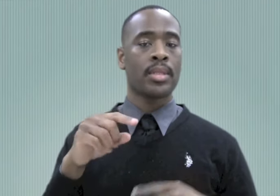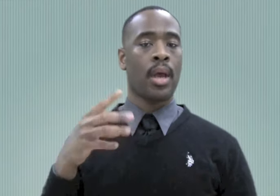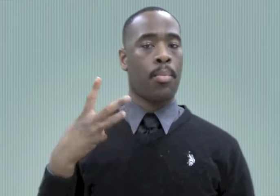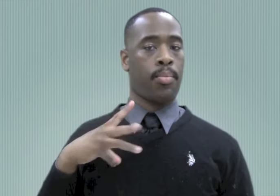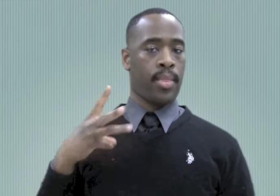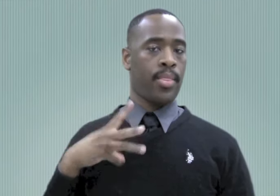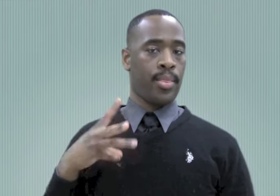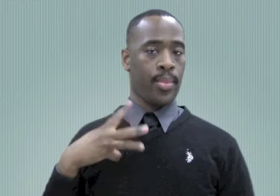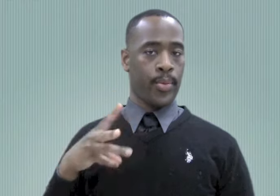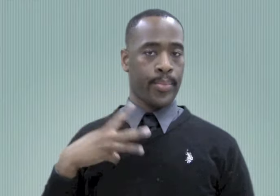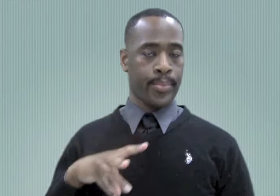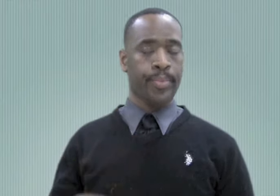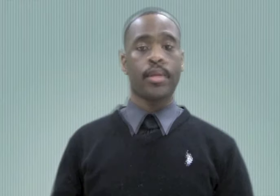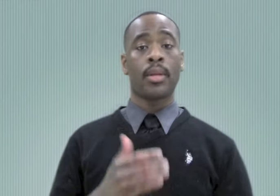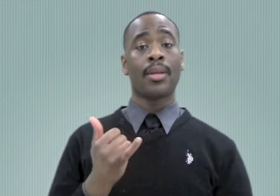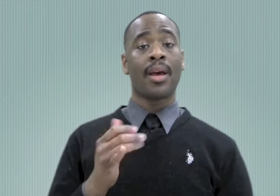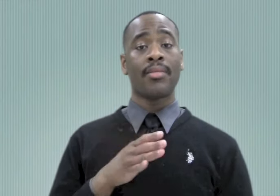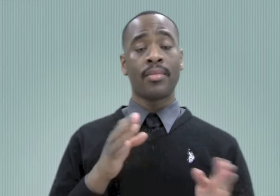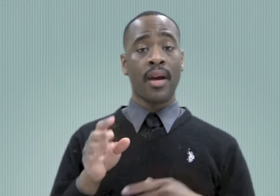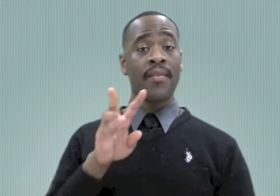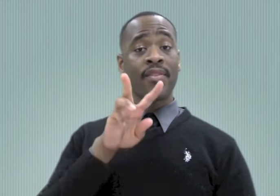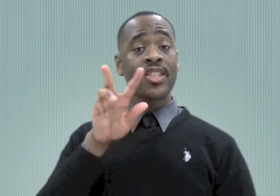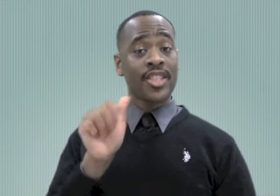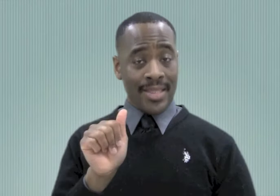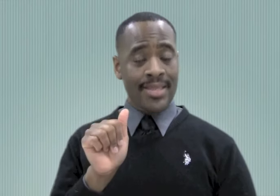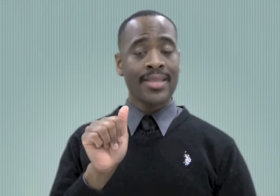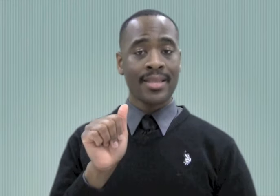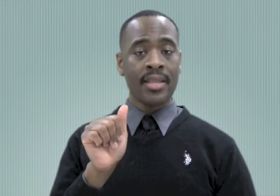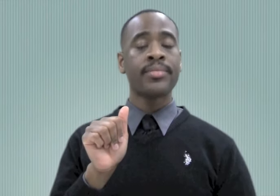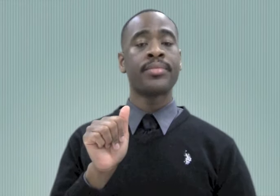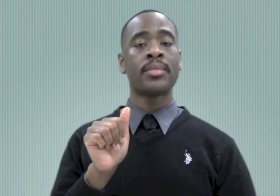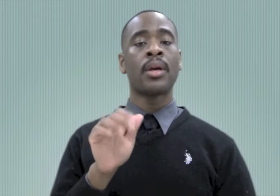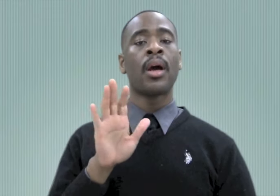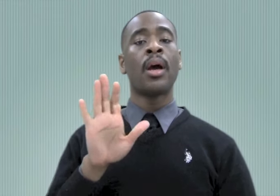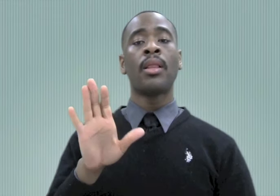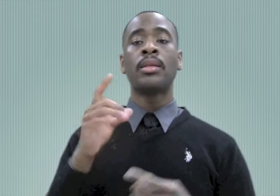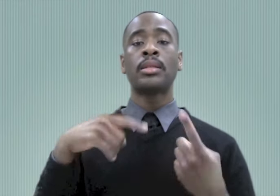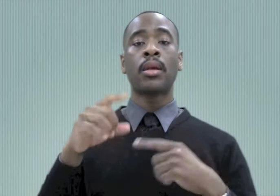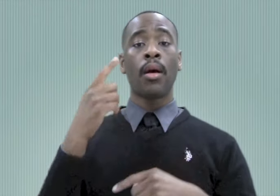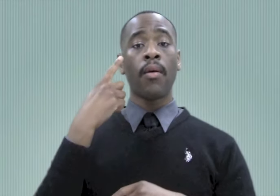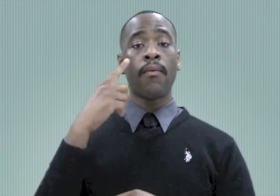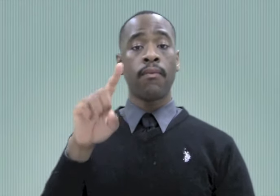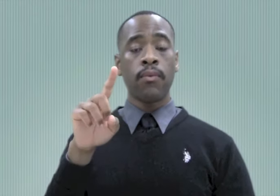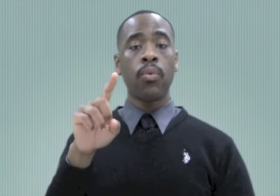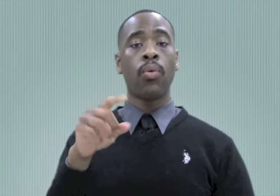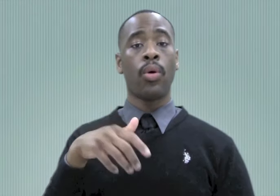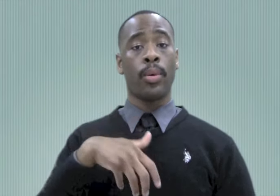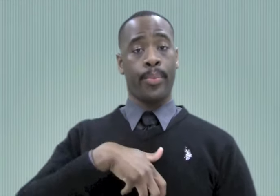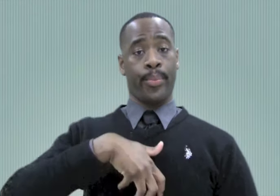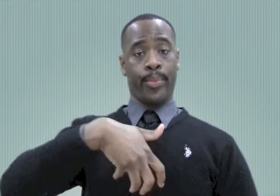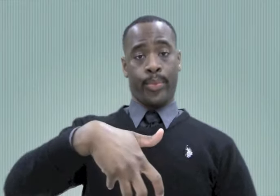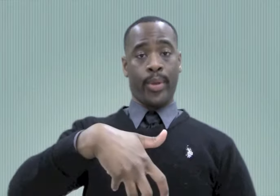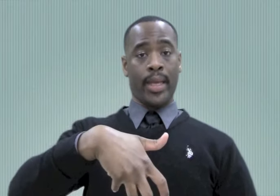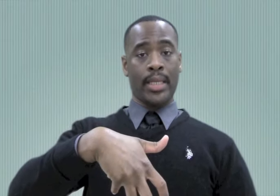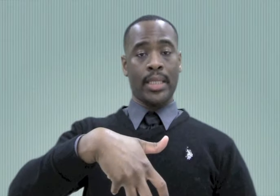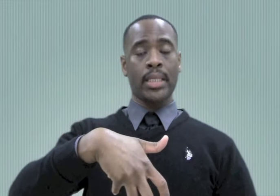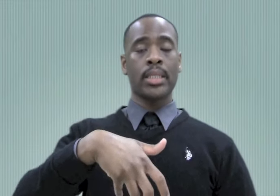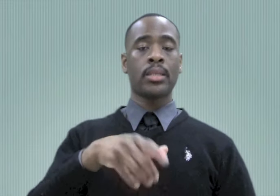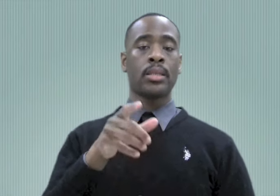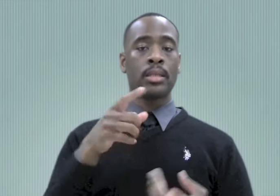the W-handshape brushing in front of the shoulder. In Virginia, PREGNANT is signed like STUCK with the